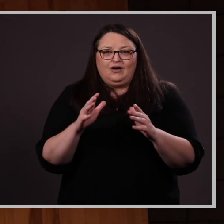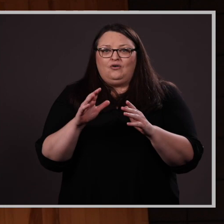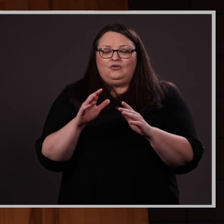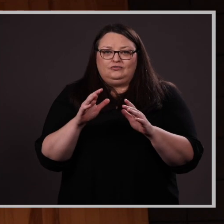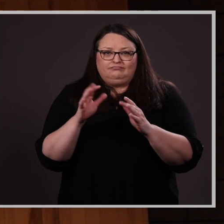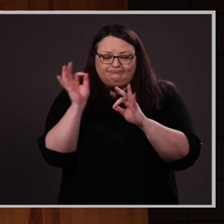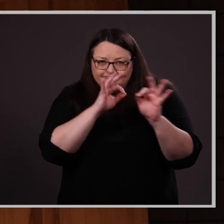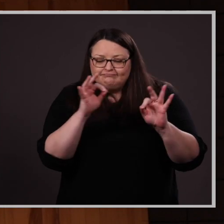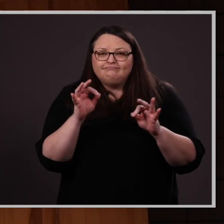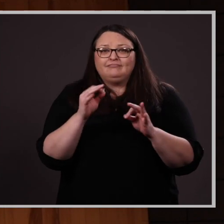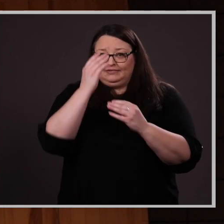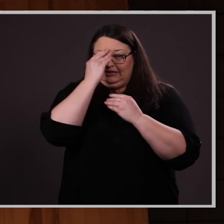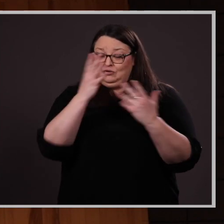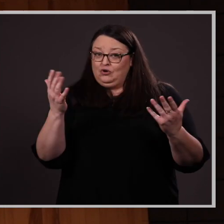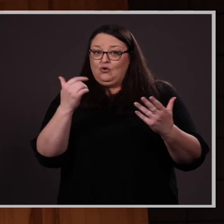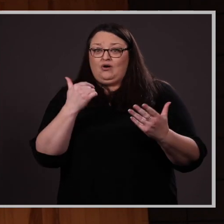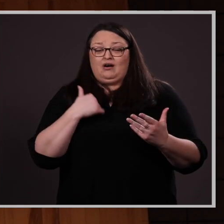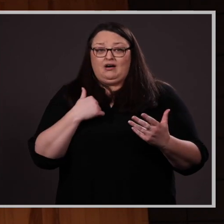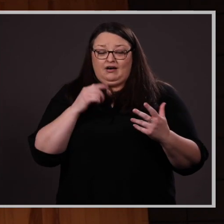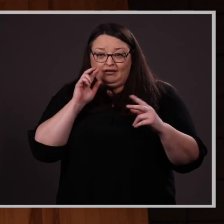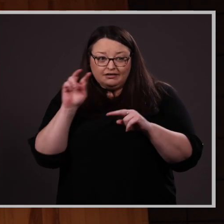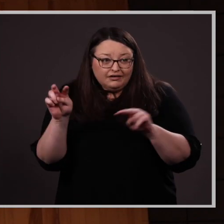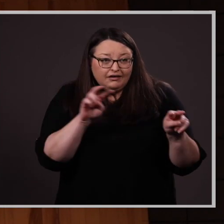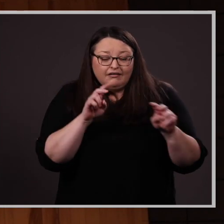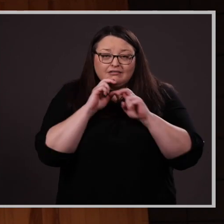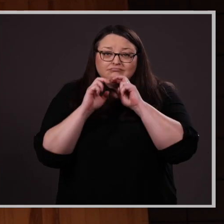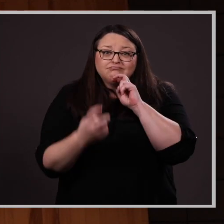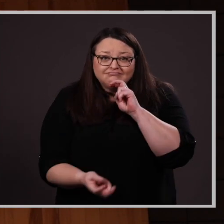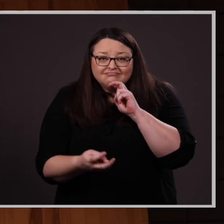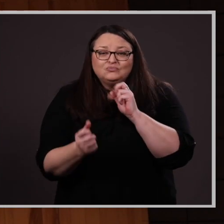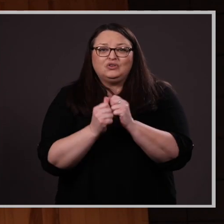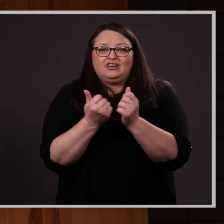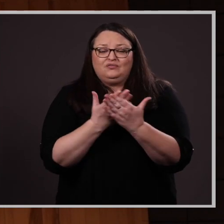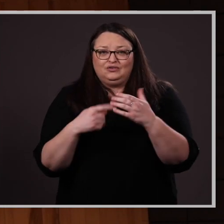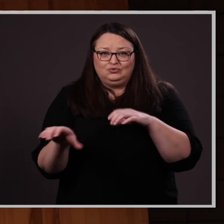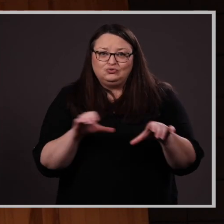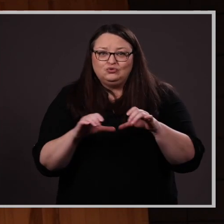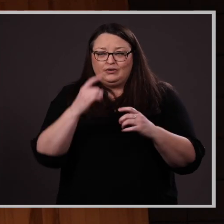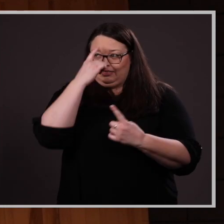little secret…I stand in awe of all you do and quietly think to myself, man am I glad